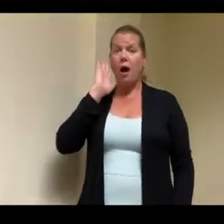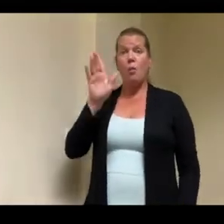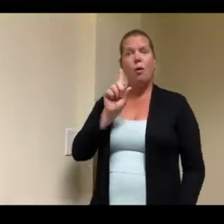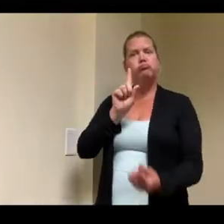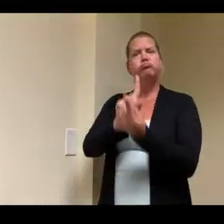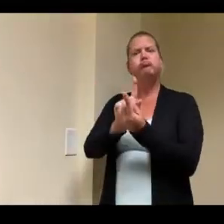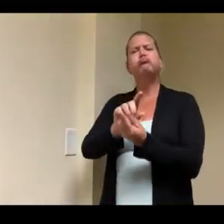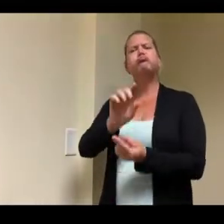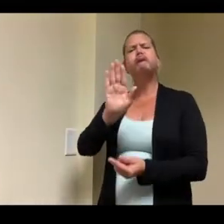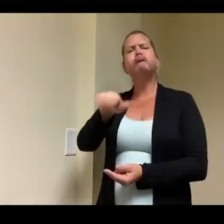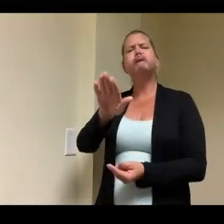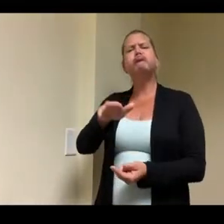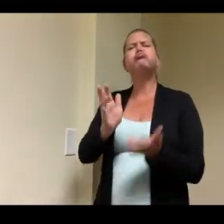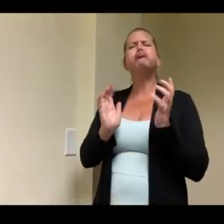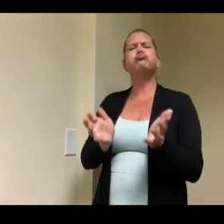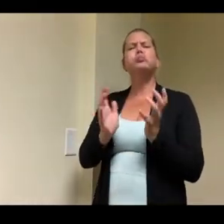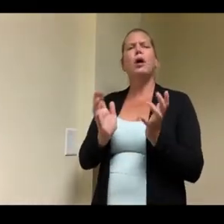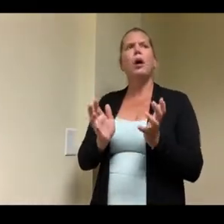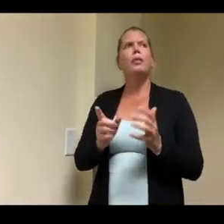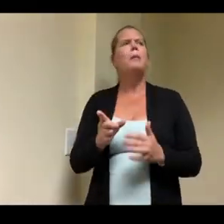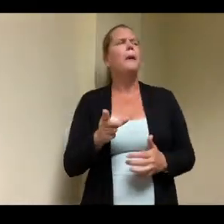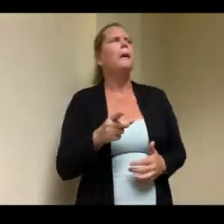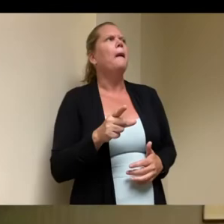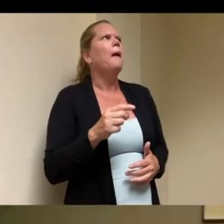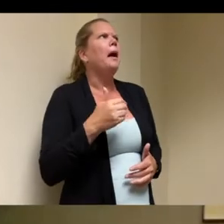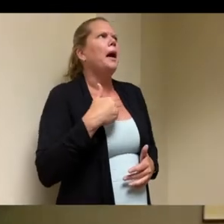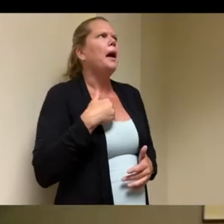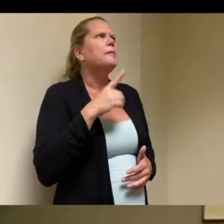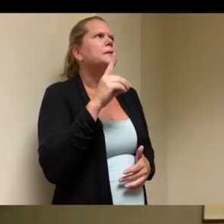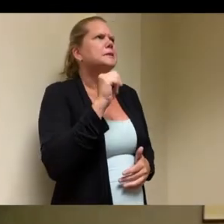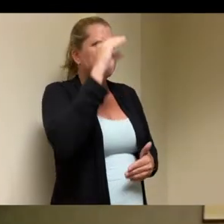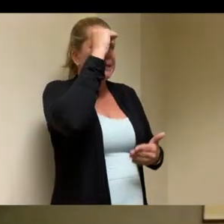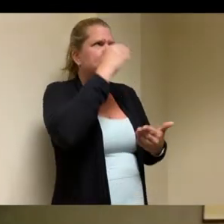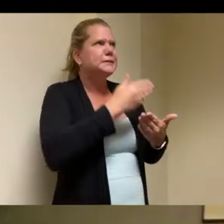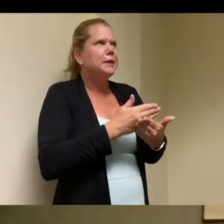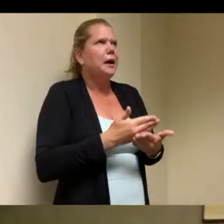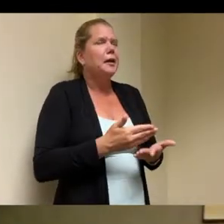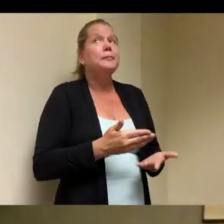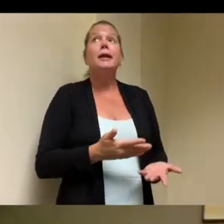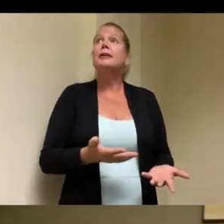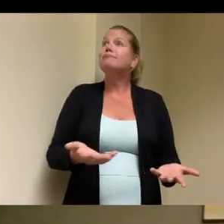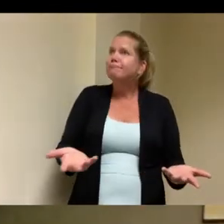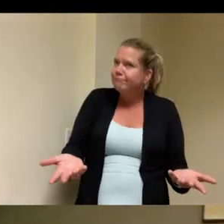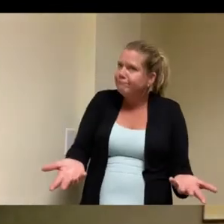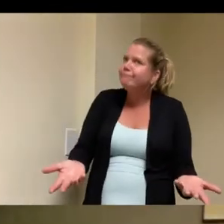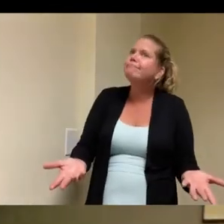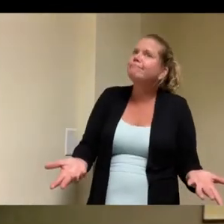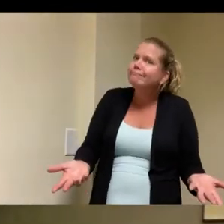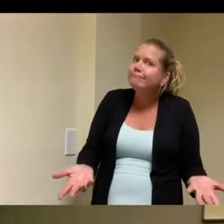and we've become great neighbors over the years yeah yeah and this will be uh staffed 24 7 right 24